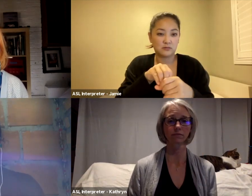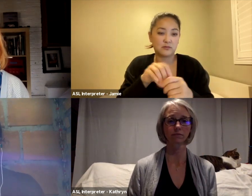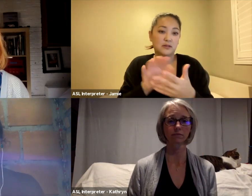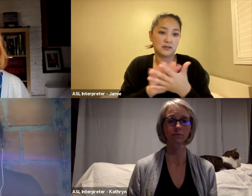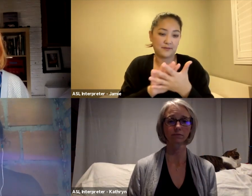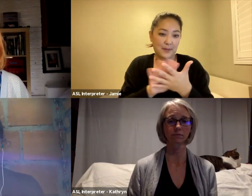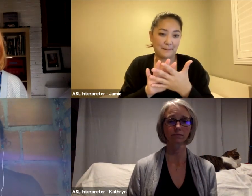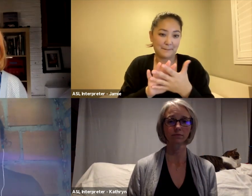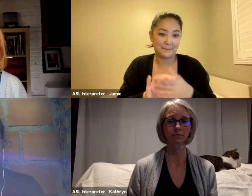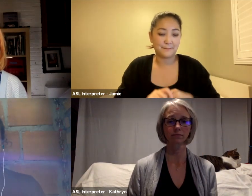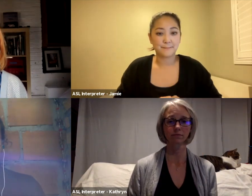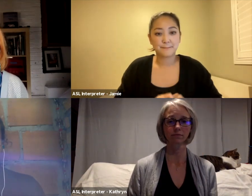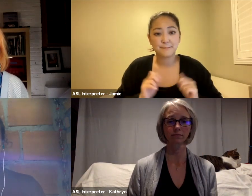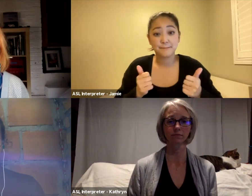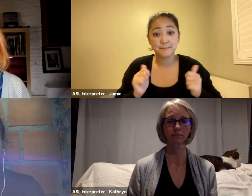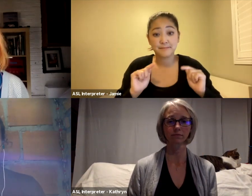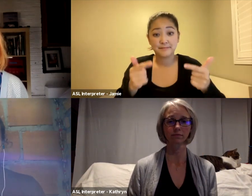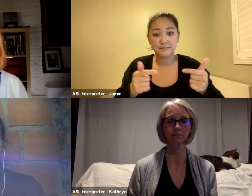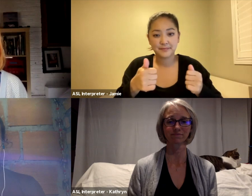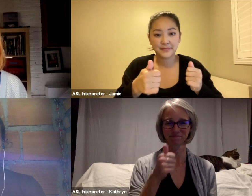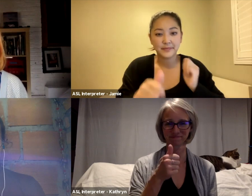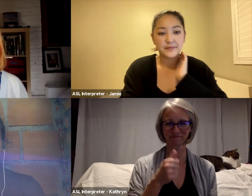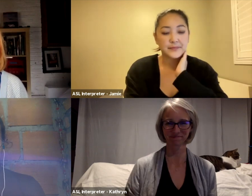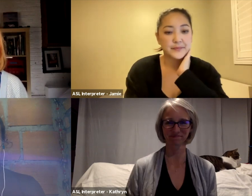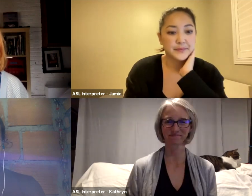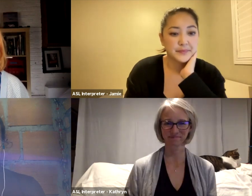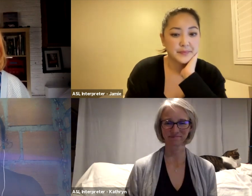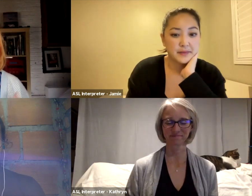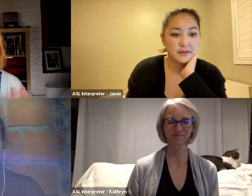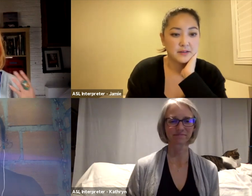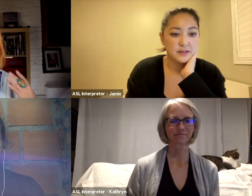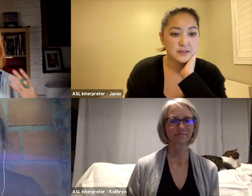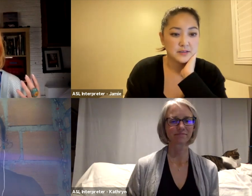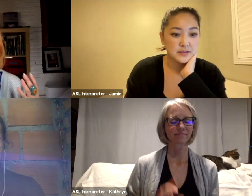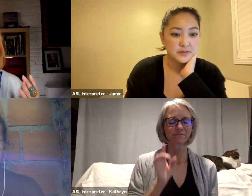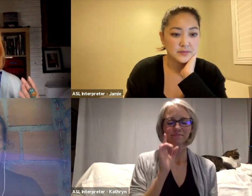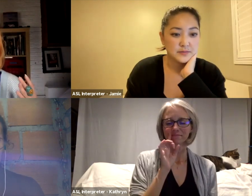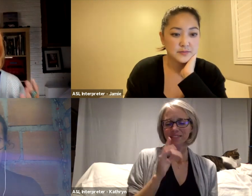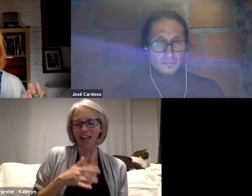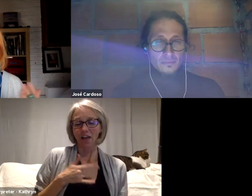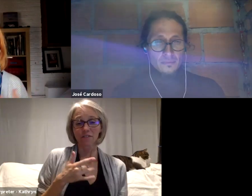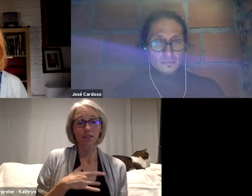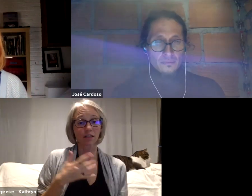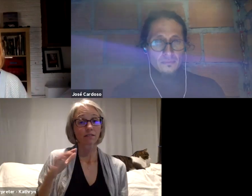Do you think it also allows the viewer to have a moment, like almost like a meditative moment. I don't know for you,